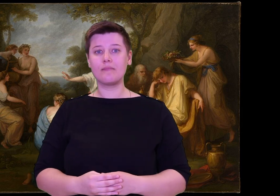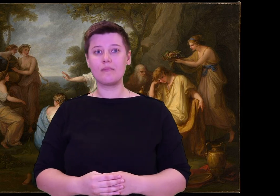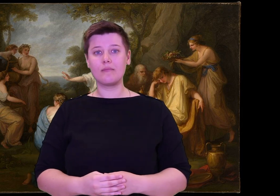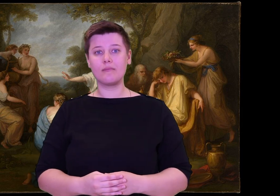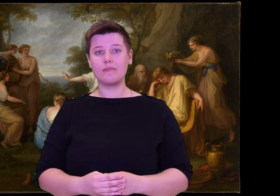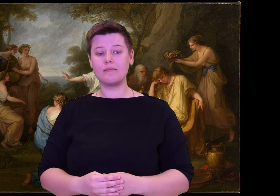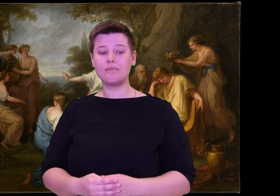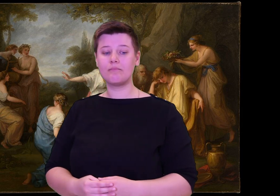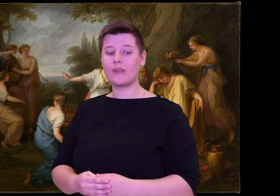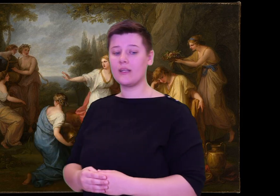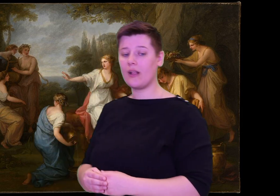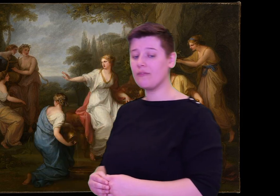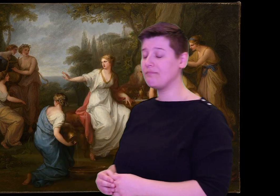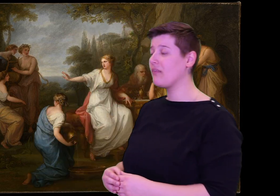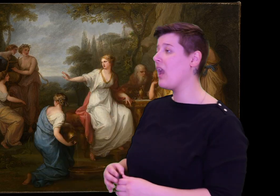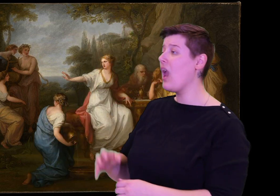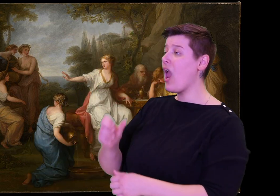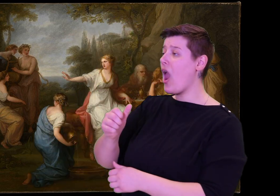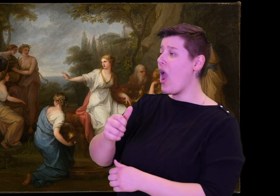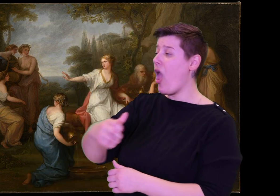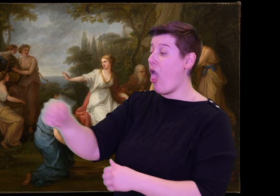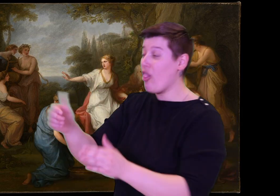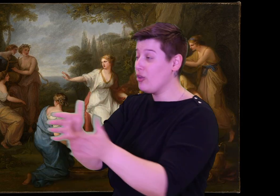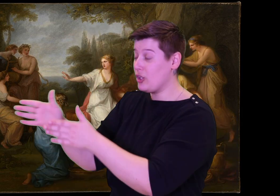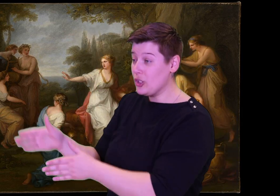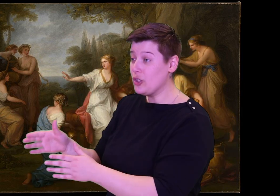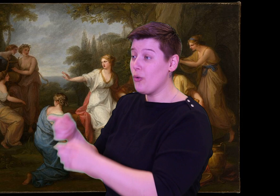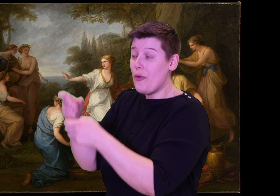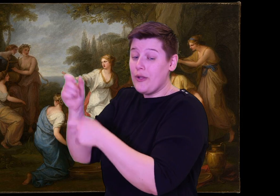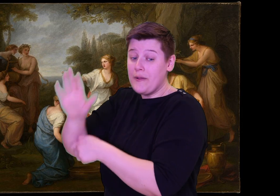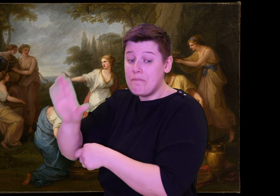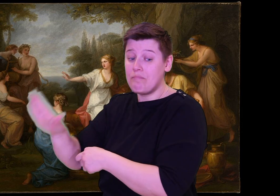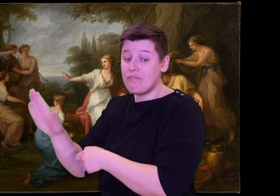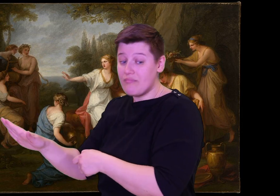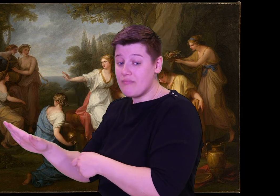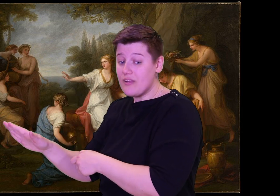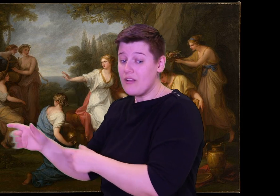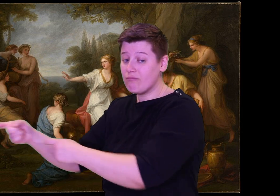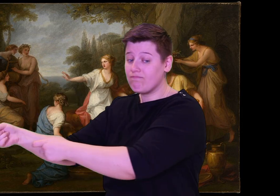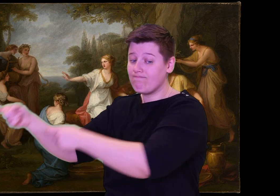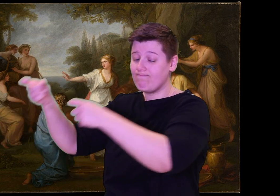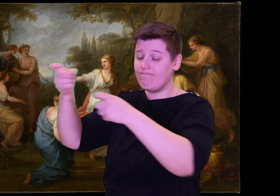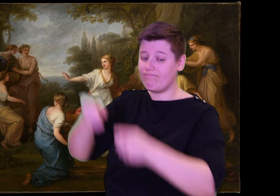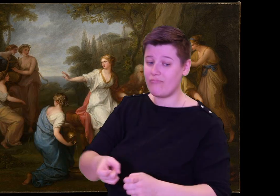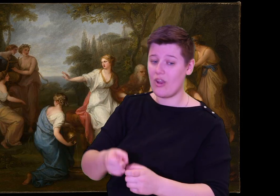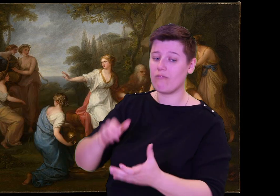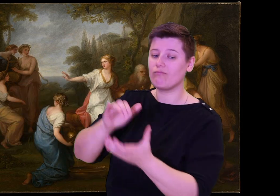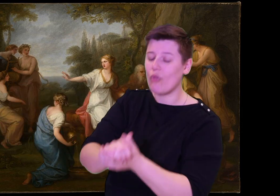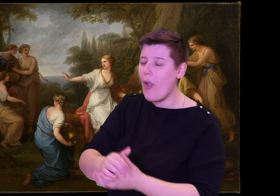meeting, and tell the suitors--let the gods be witness--'All of you, go away! To your